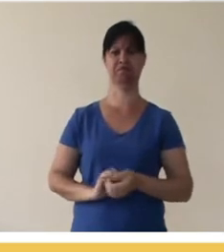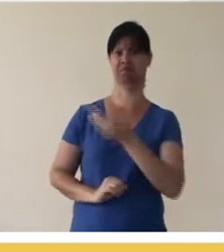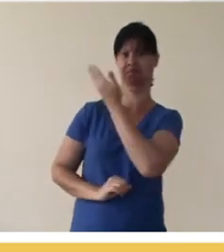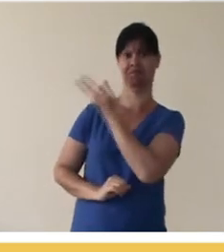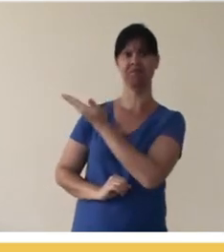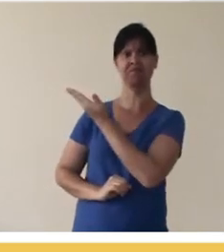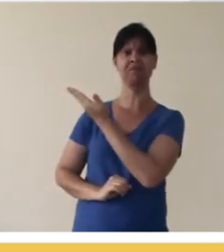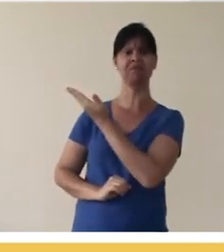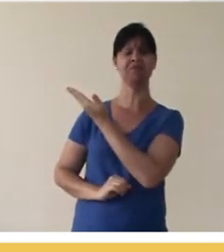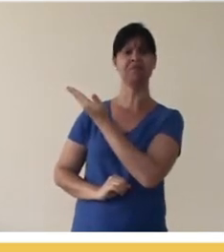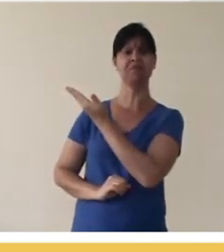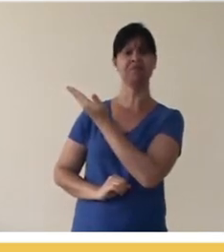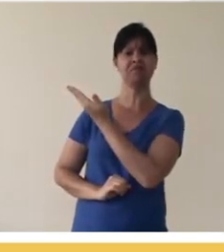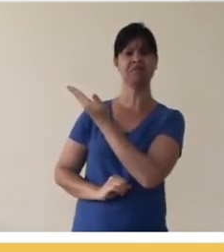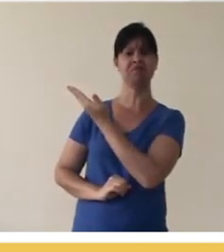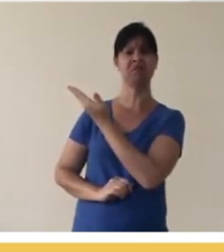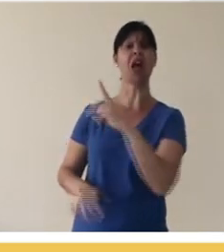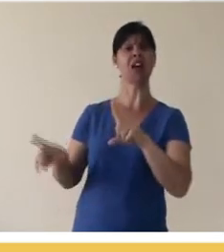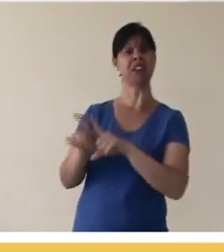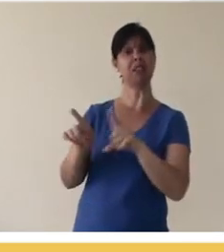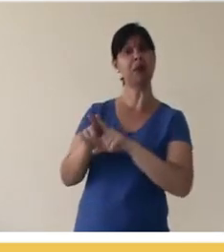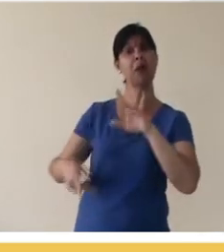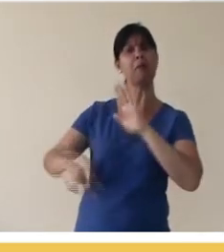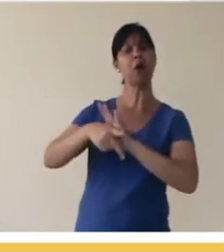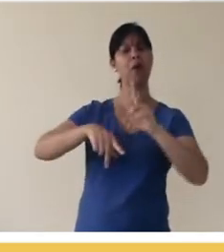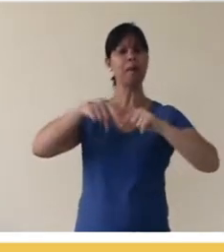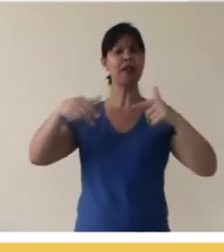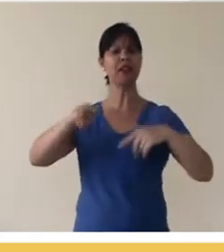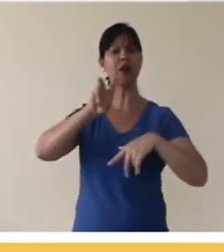Wikimedia Commons, which serves Wikipedia materials,